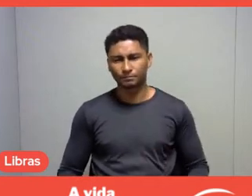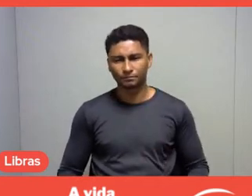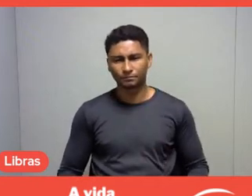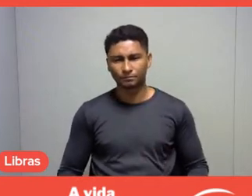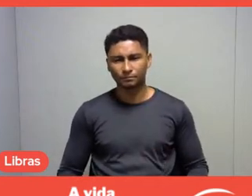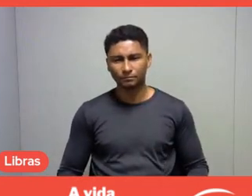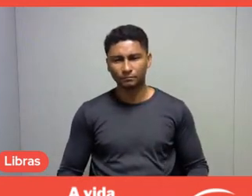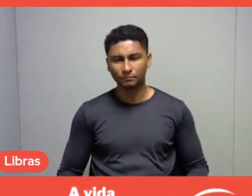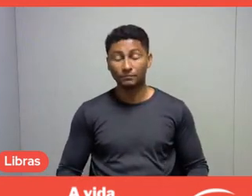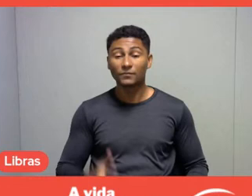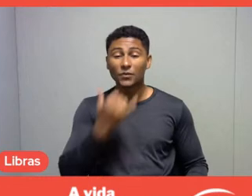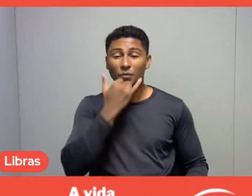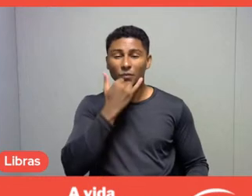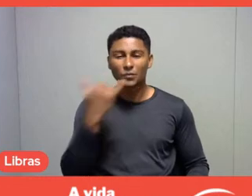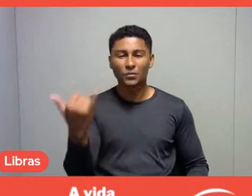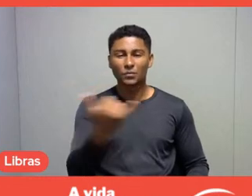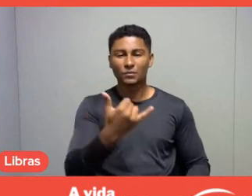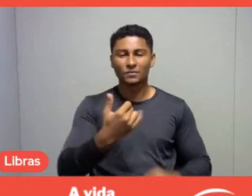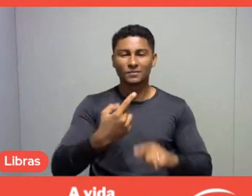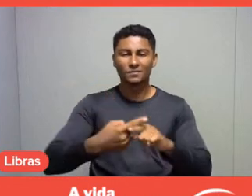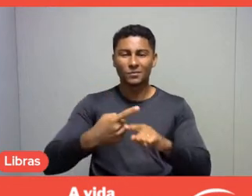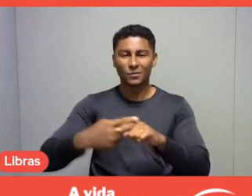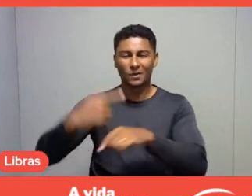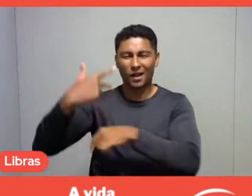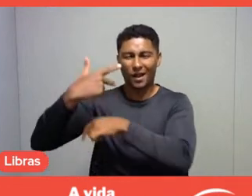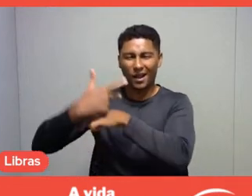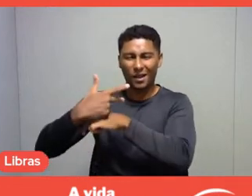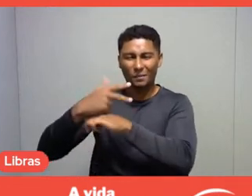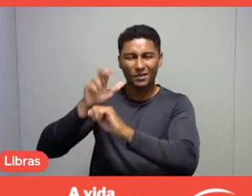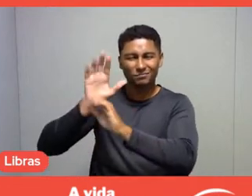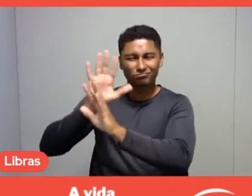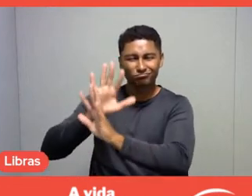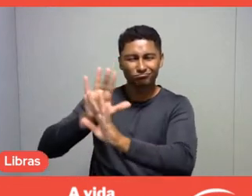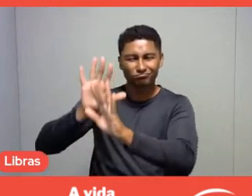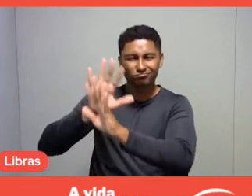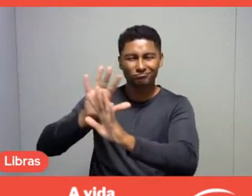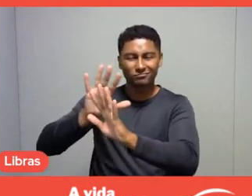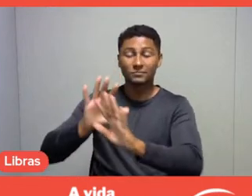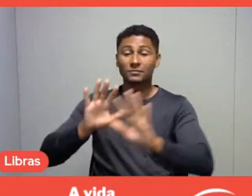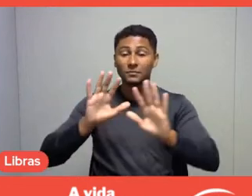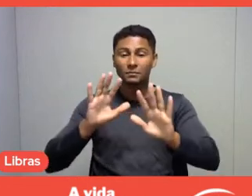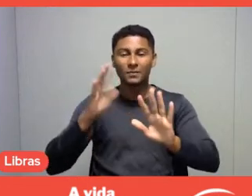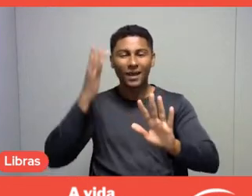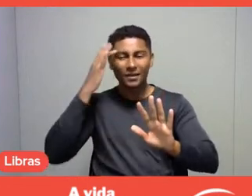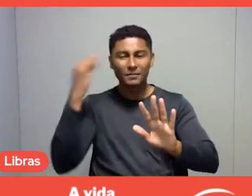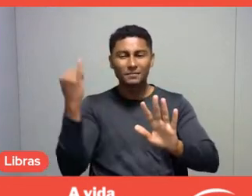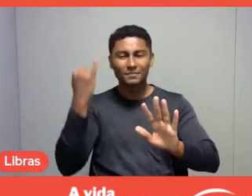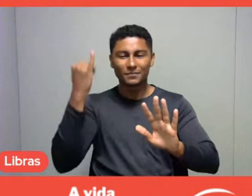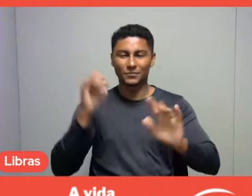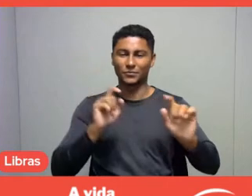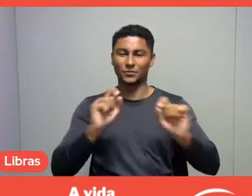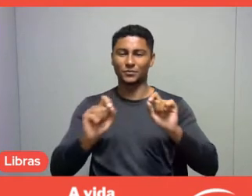I'm sorry for my camera freezing sometimes, but the most important thing for my colleagues on the livestream and everyone who are watching and listening to us